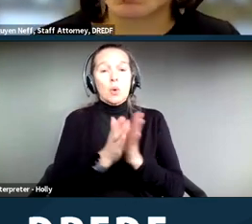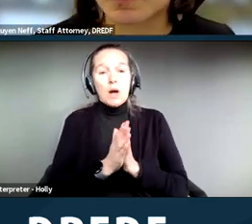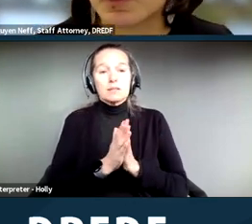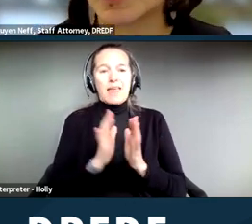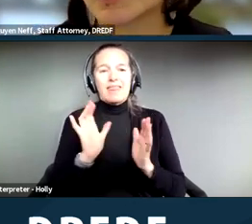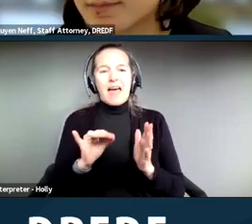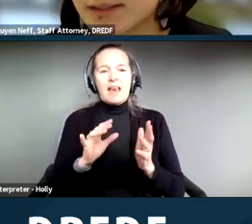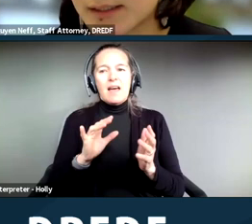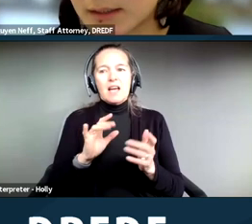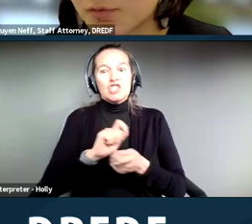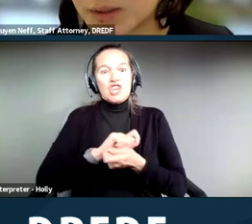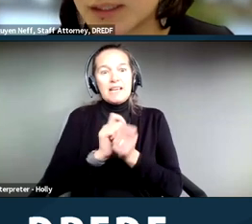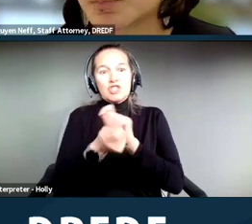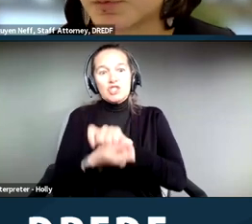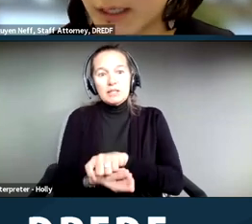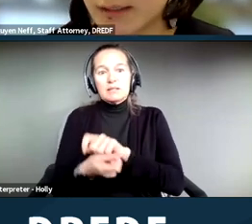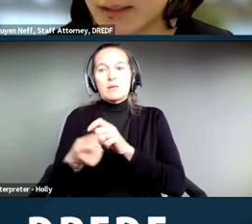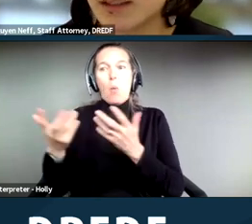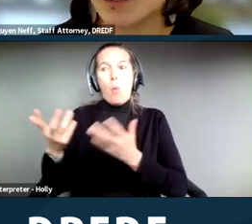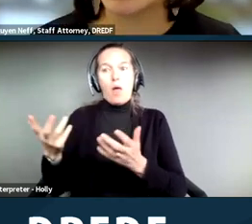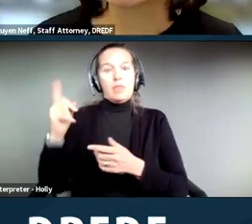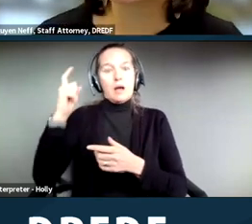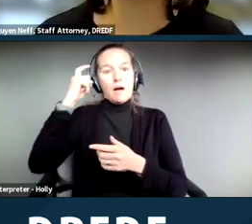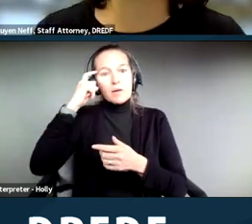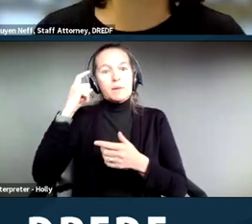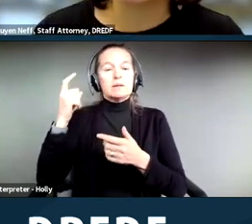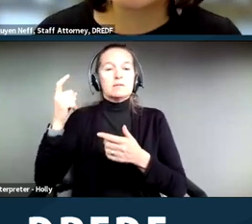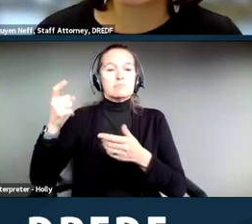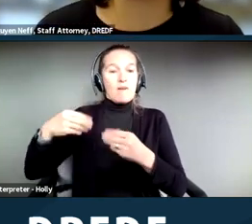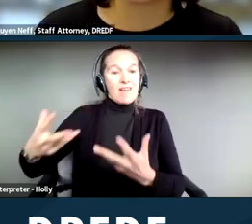benefit or activity that the government is providing could be a basis for